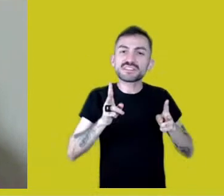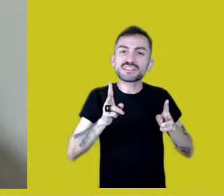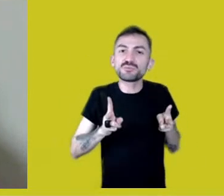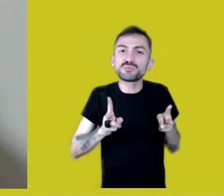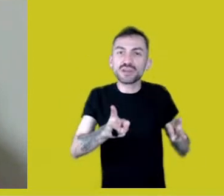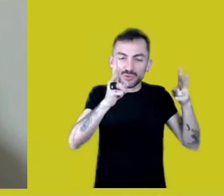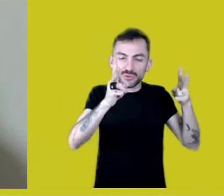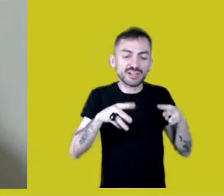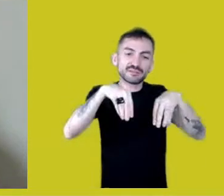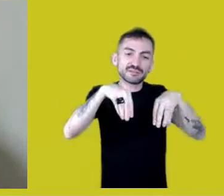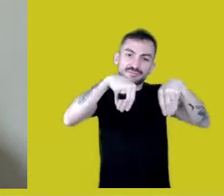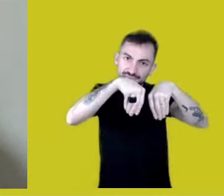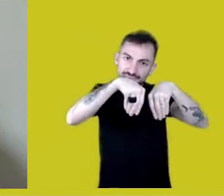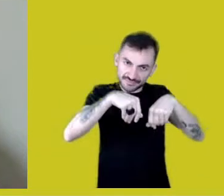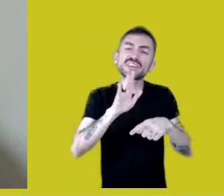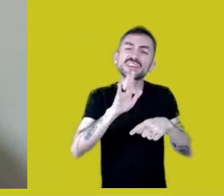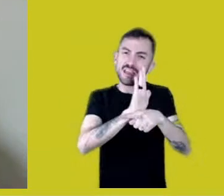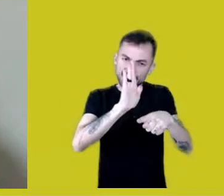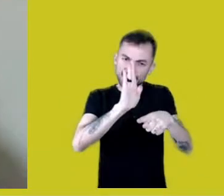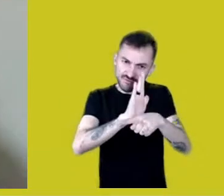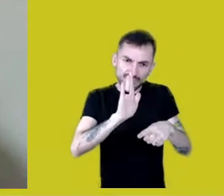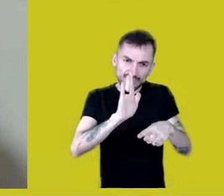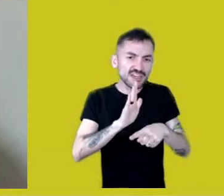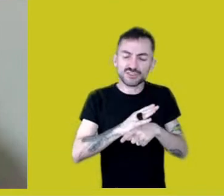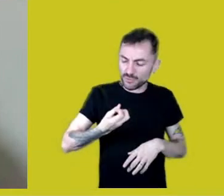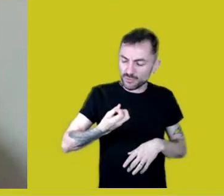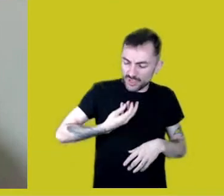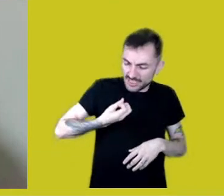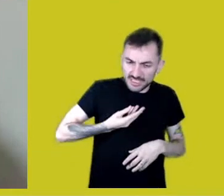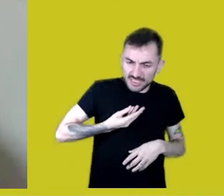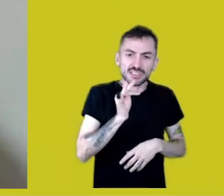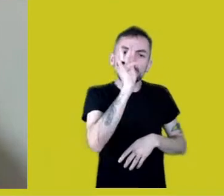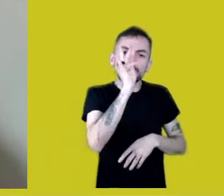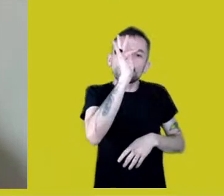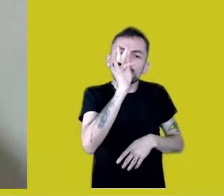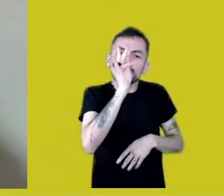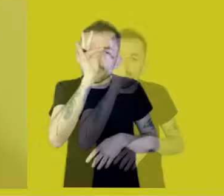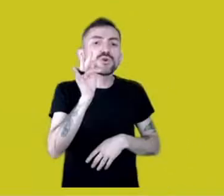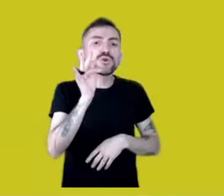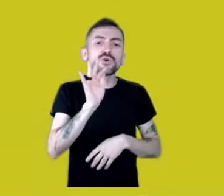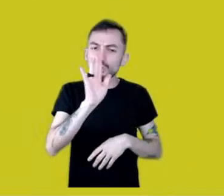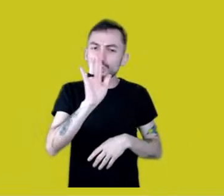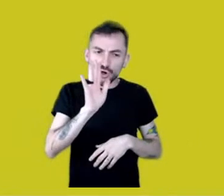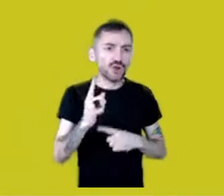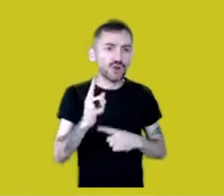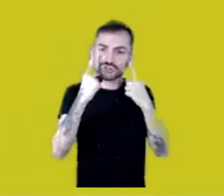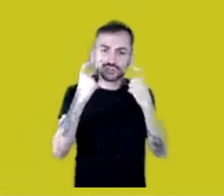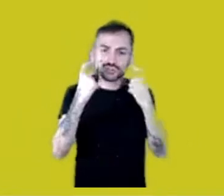with tears, poetry and flowers, that wasn’t criticism to my cousin, on the contrary, I was praising her,